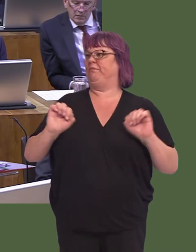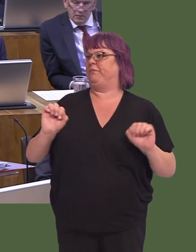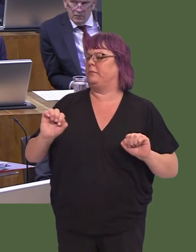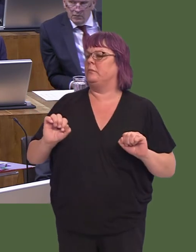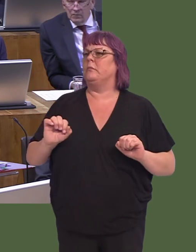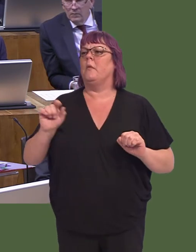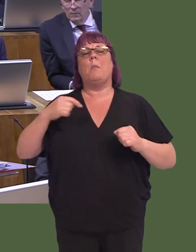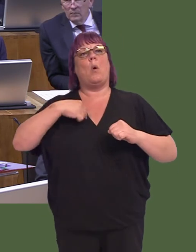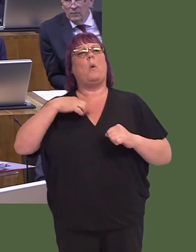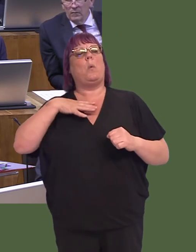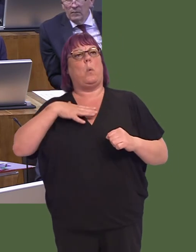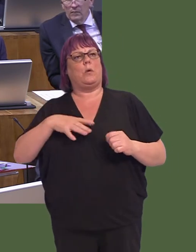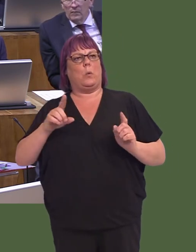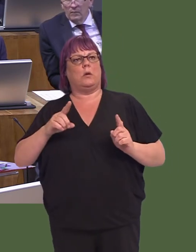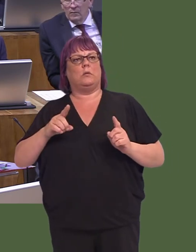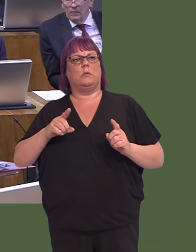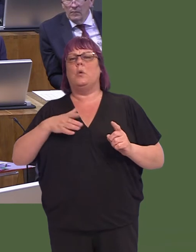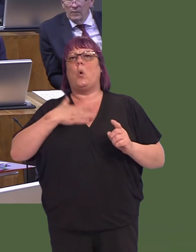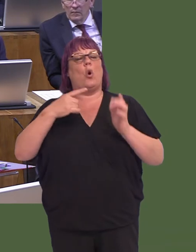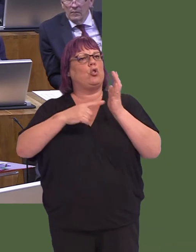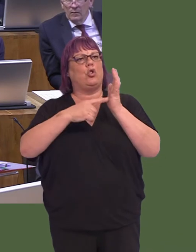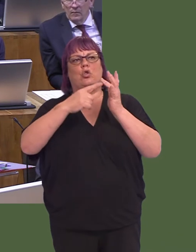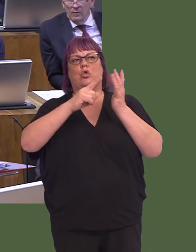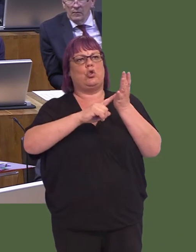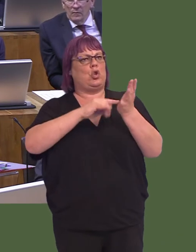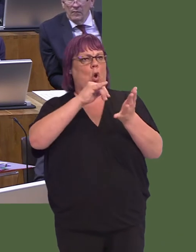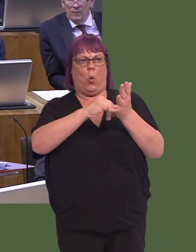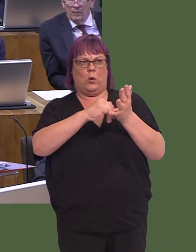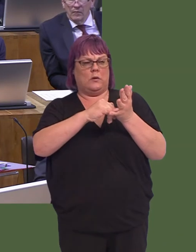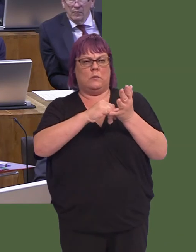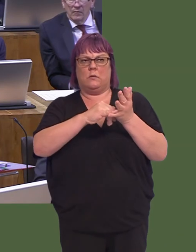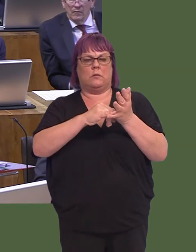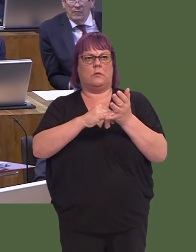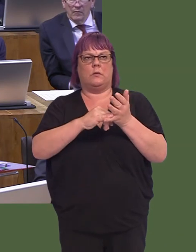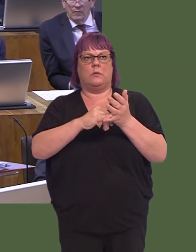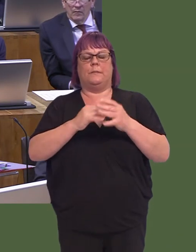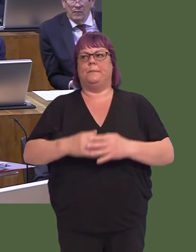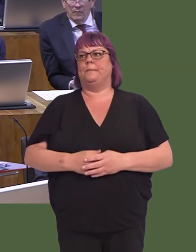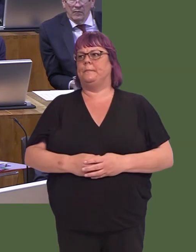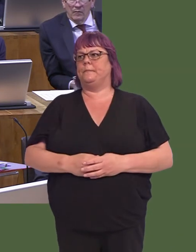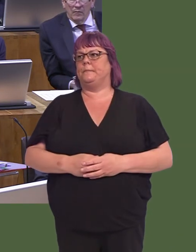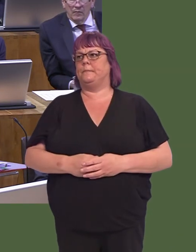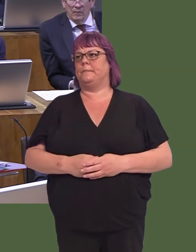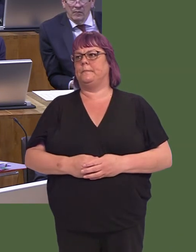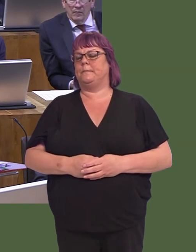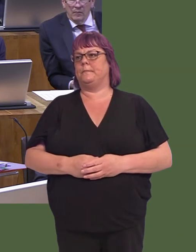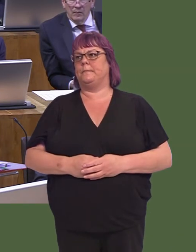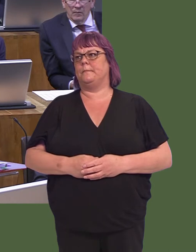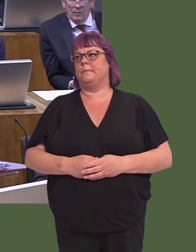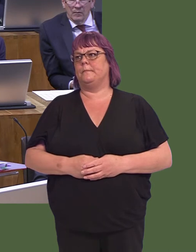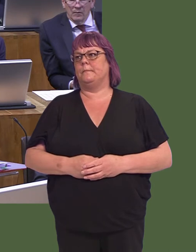network in Holyhead, but what I wouldn't like to see would be tolls and, even worse, we